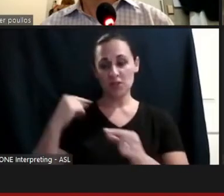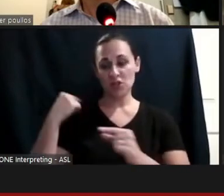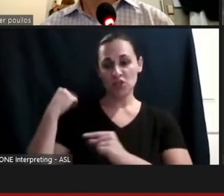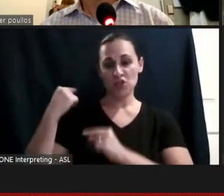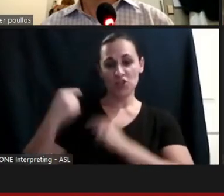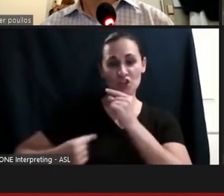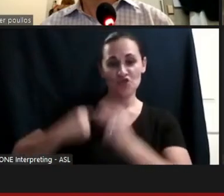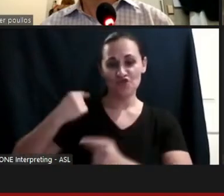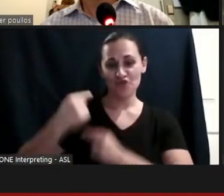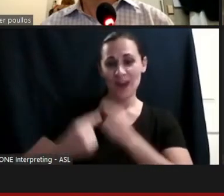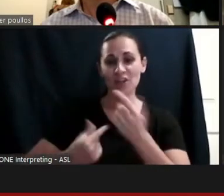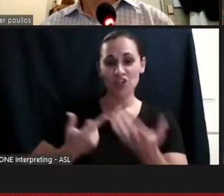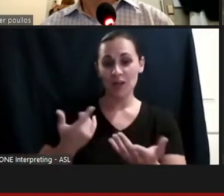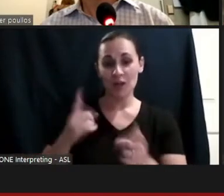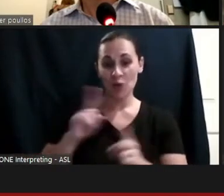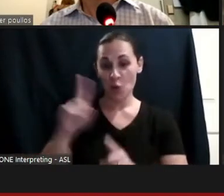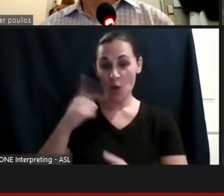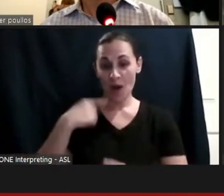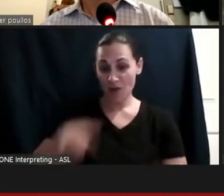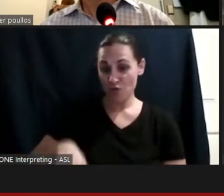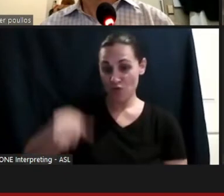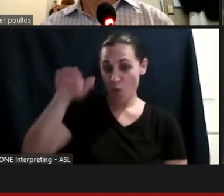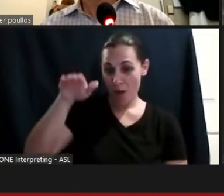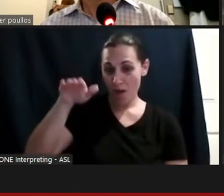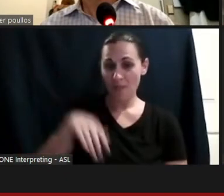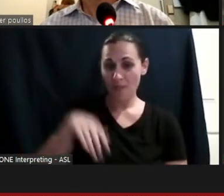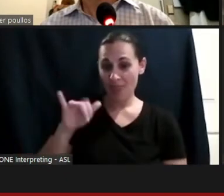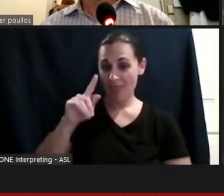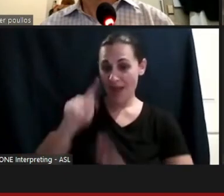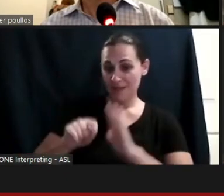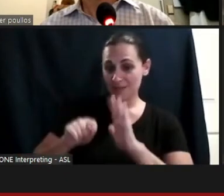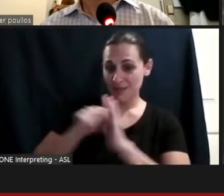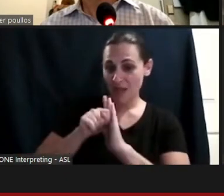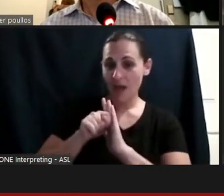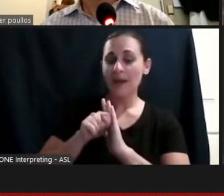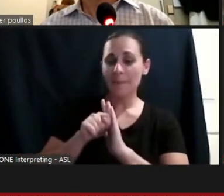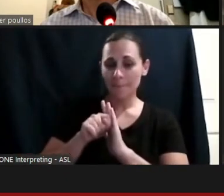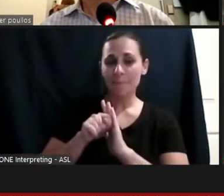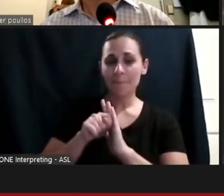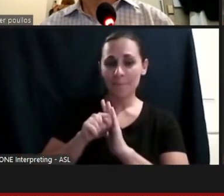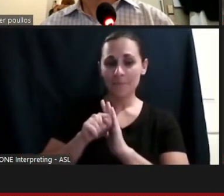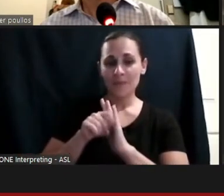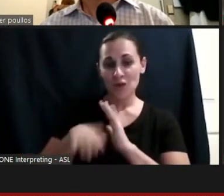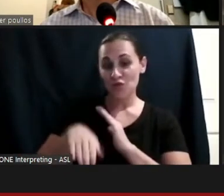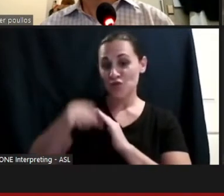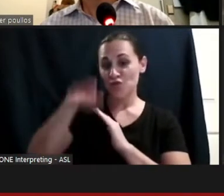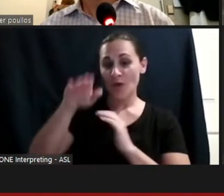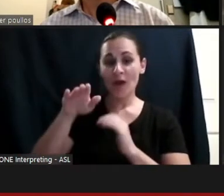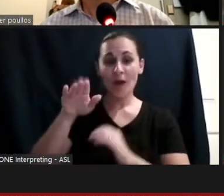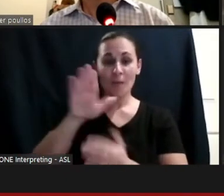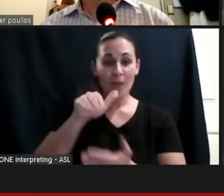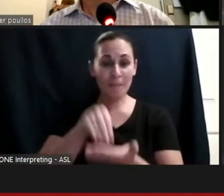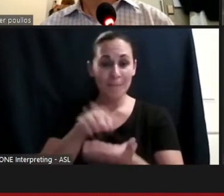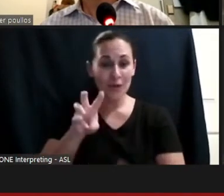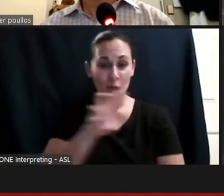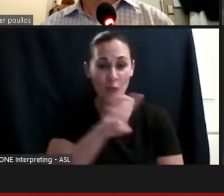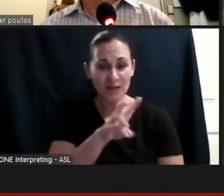where I came of age, that at that time, growing up in the rural Midwest I think that if I had